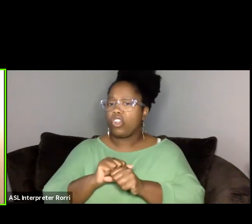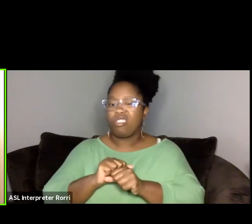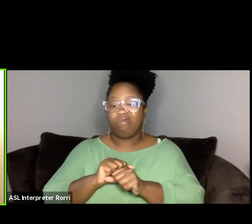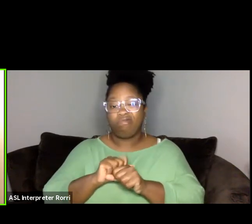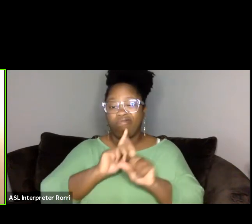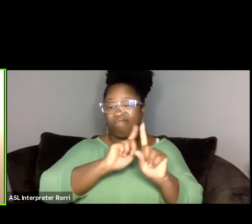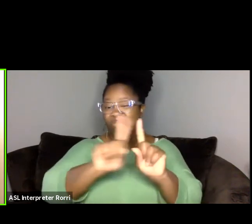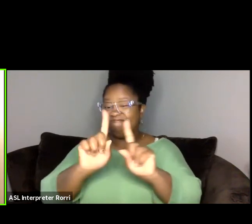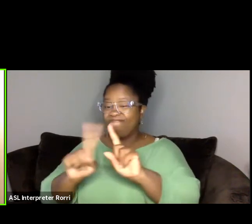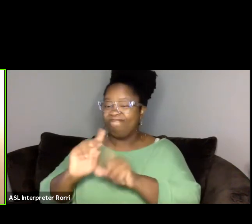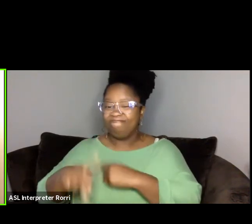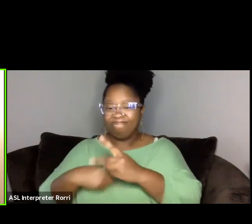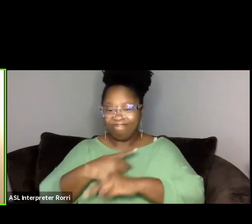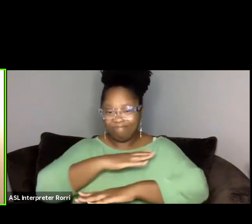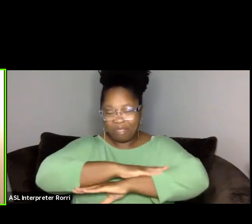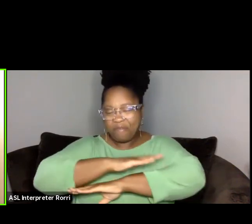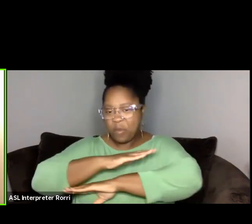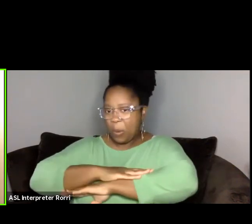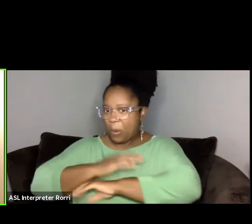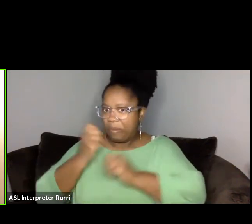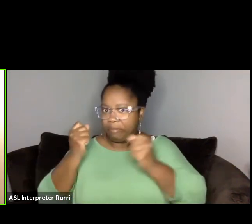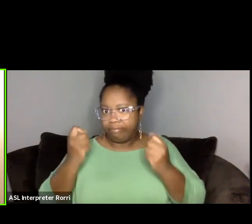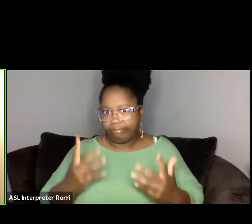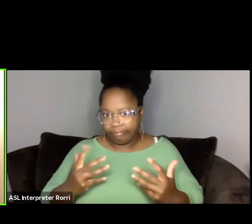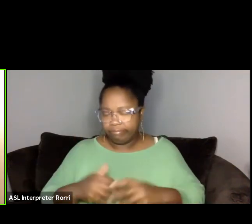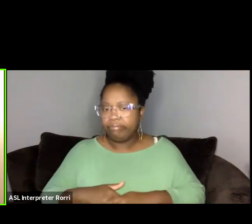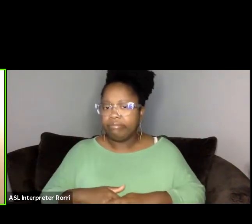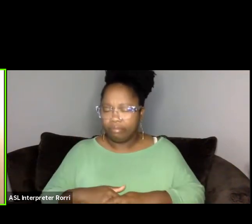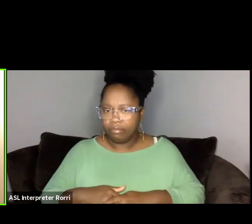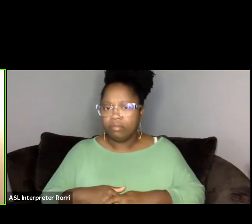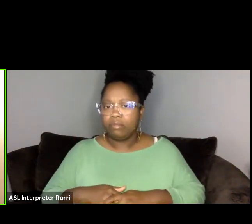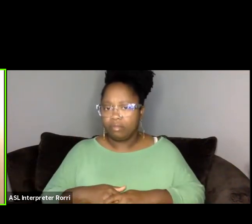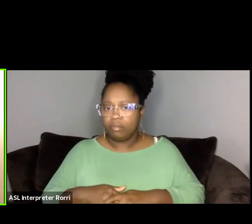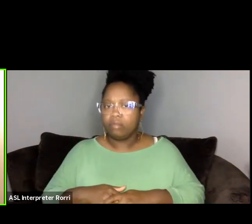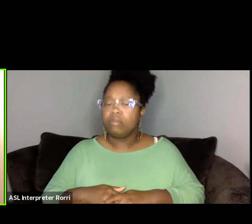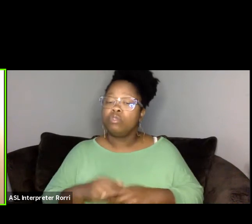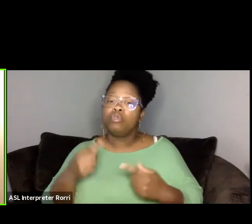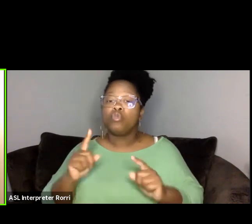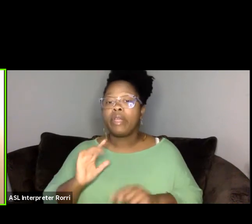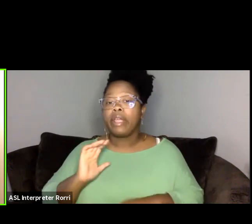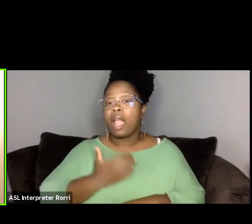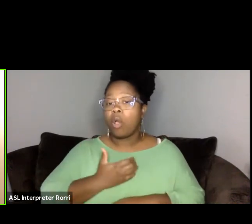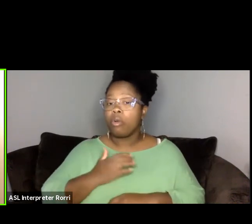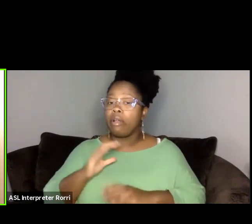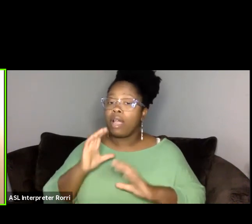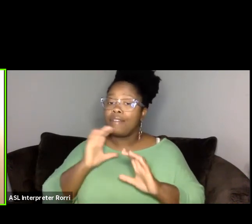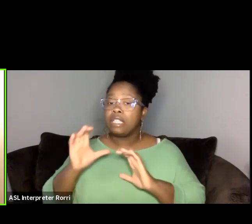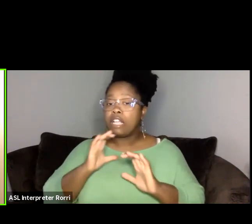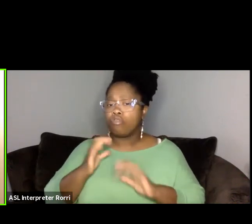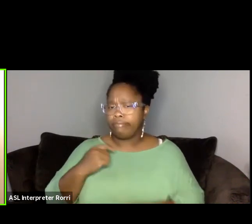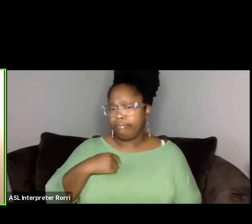And the, one of these conversations we had, Nicole was sharing with me, you know,